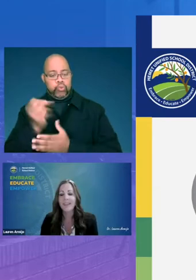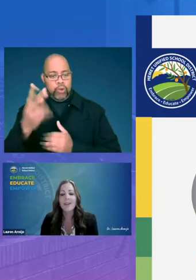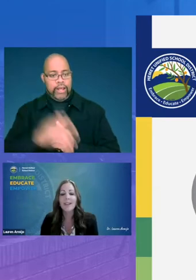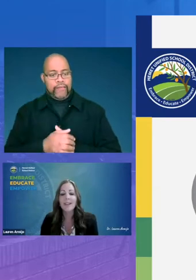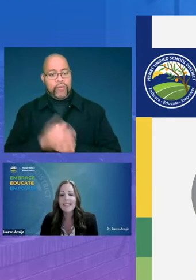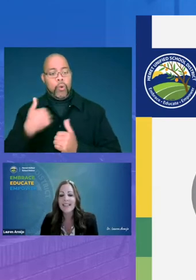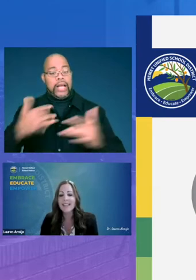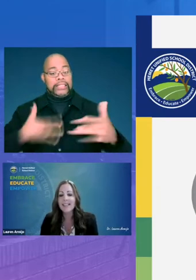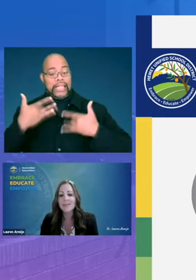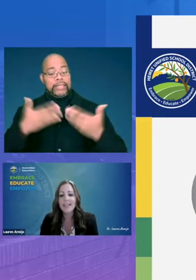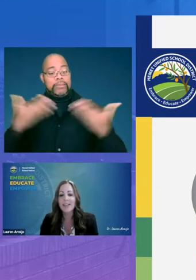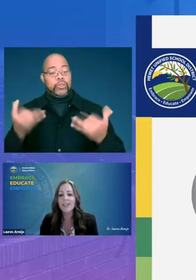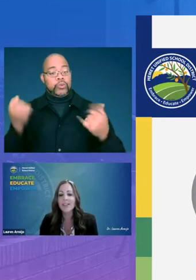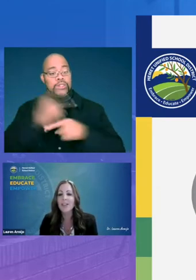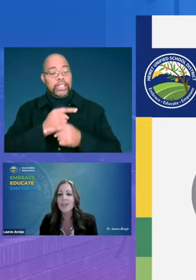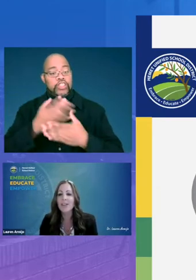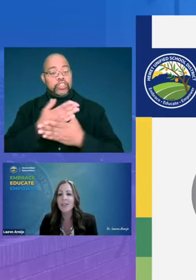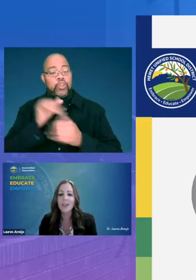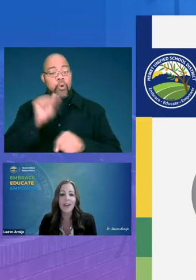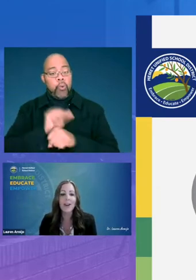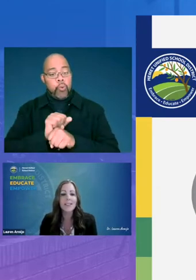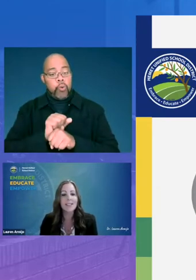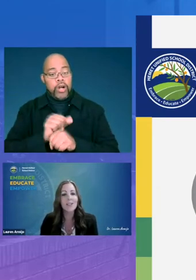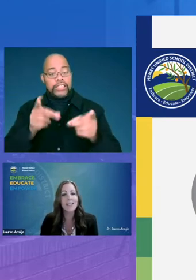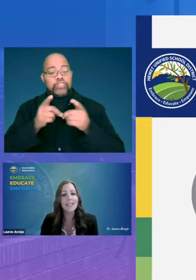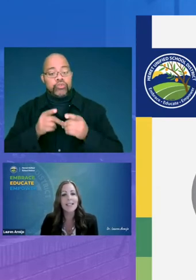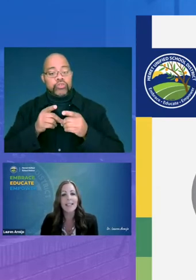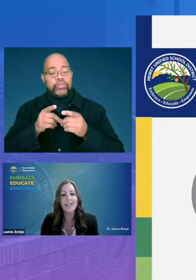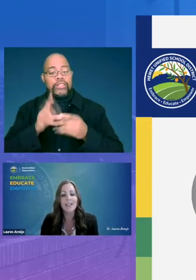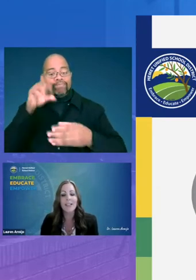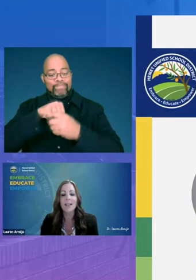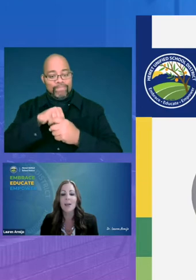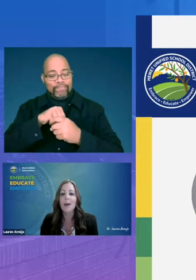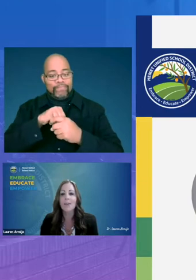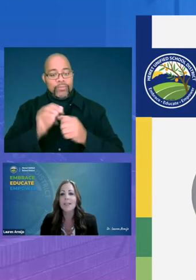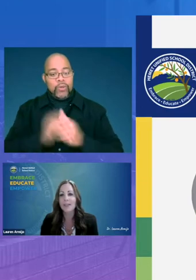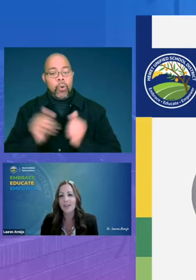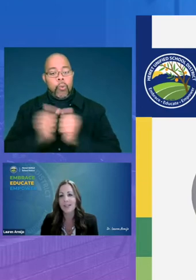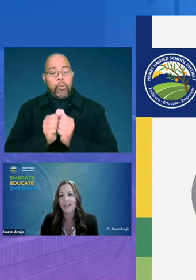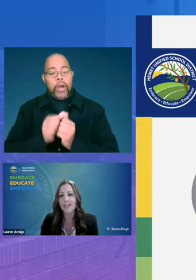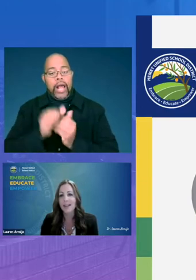we are excited to be here to share the work that our district is engaging in around literacy